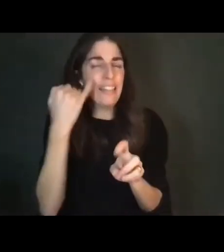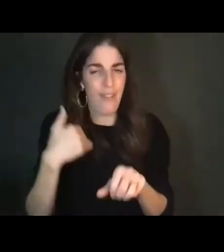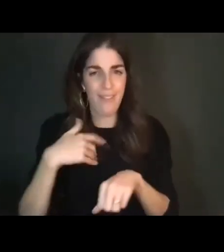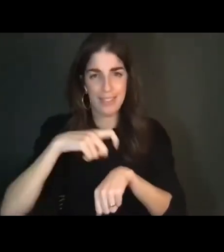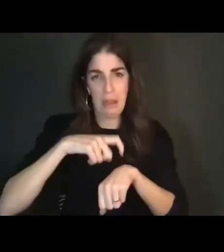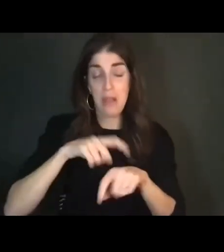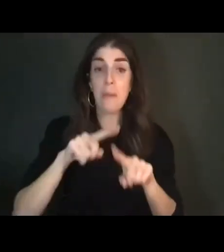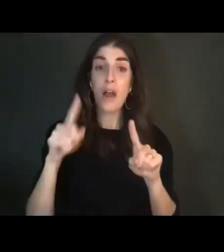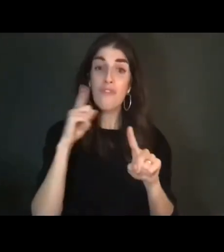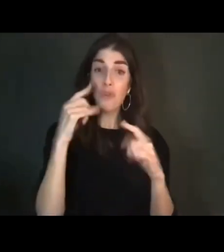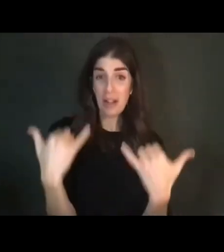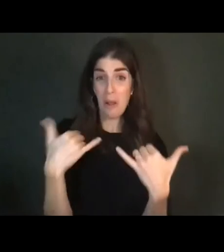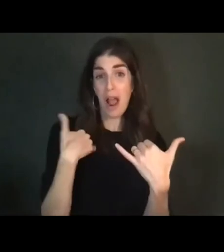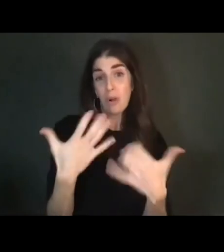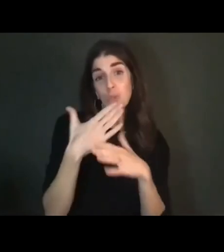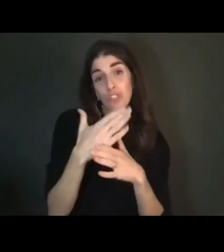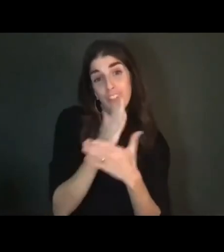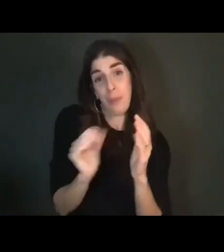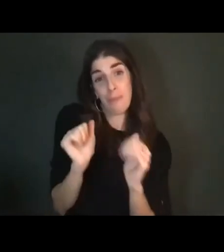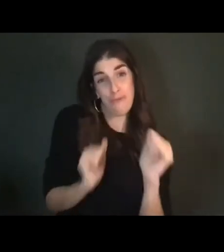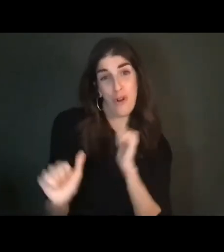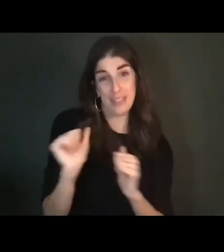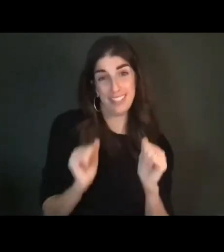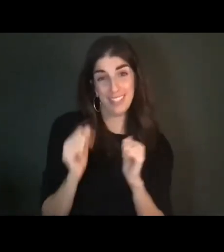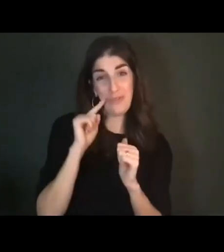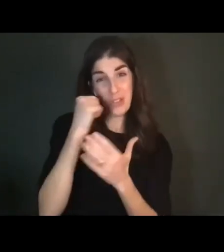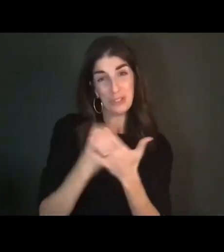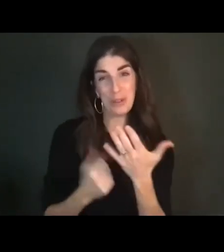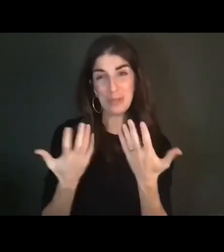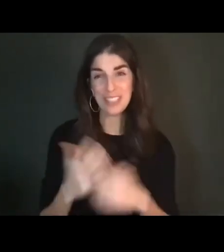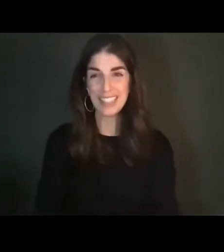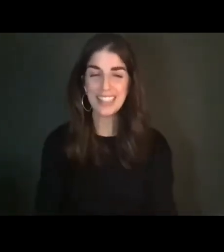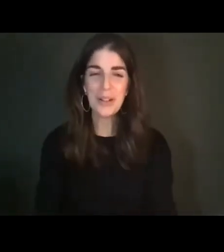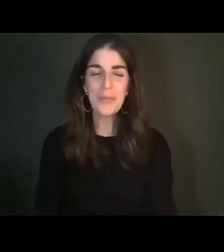I really want to share some performances of the script. So these performances will be